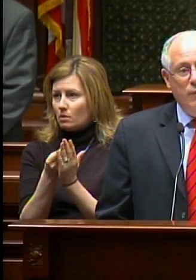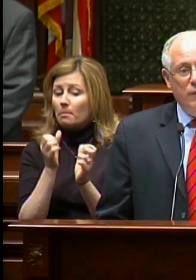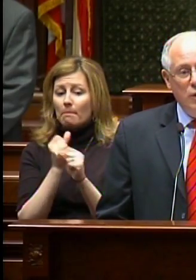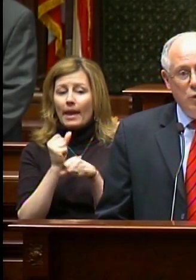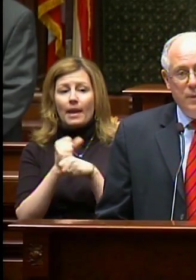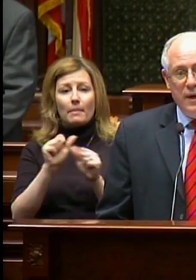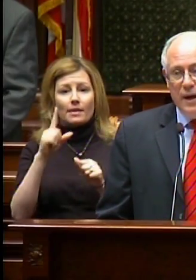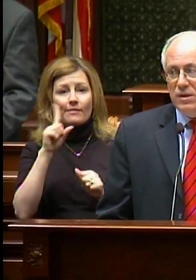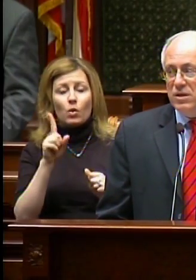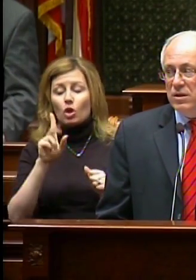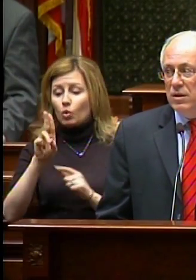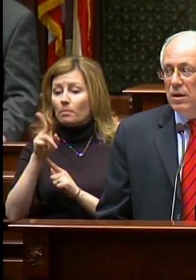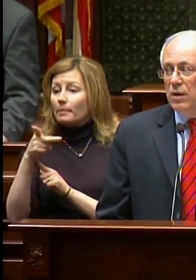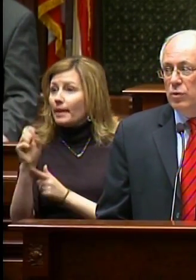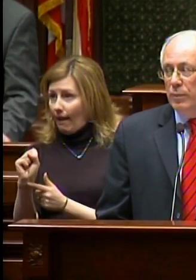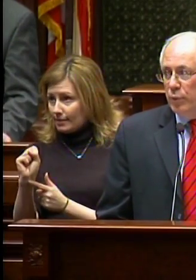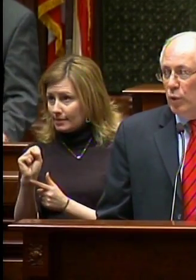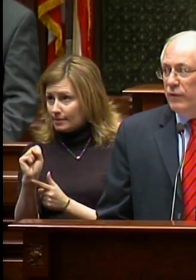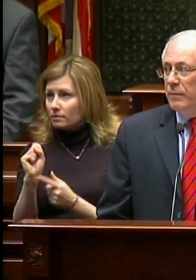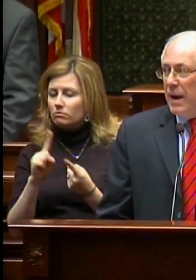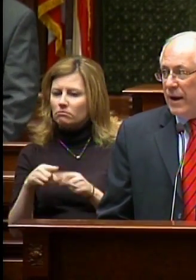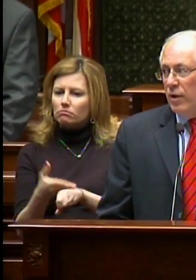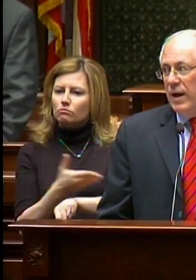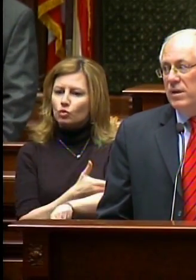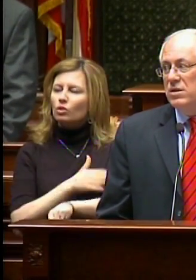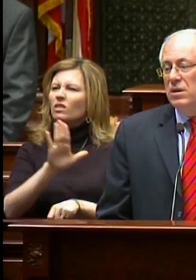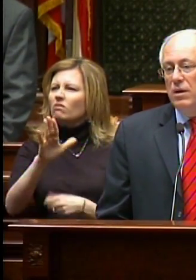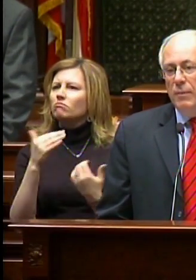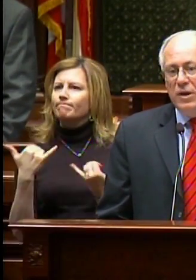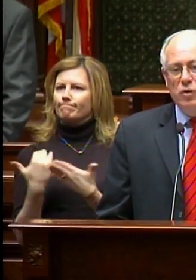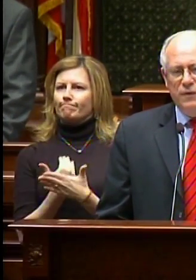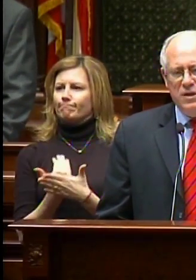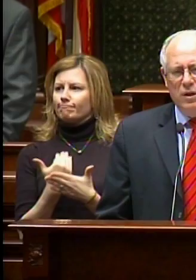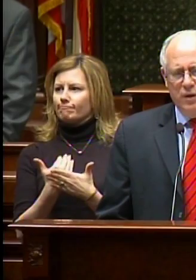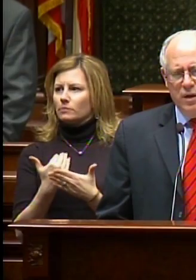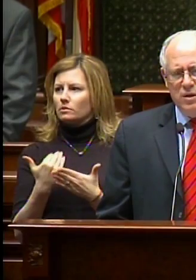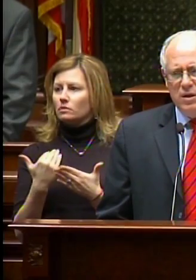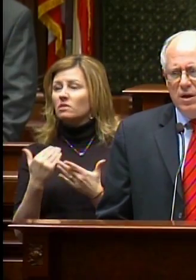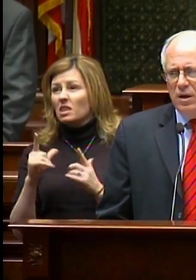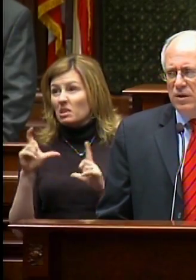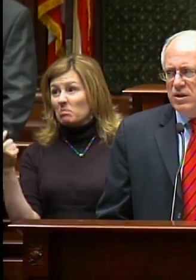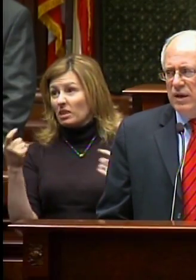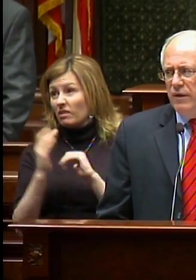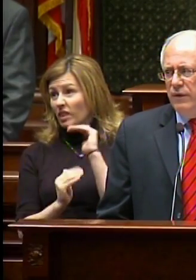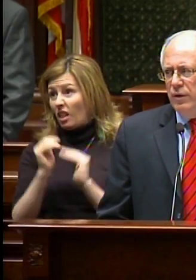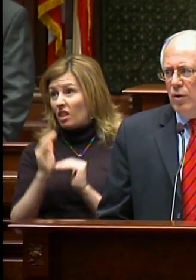for UPS to improve and modernize major facilities in Illinois.